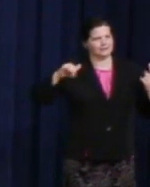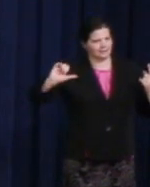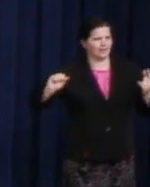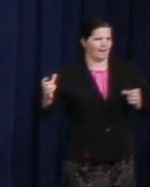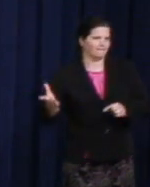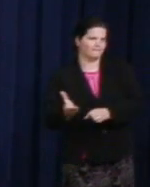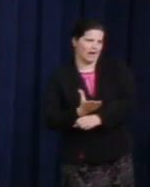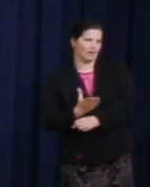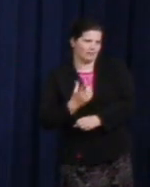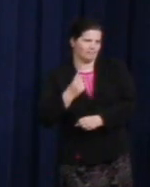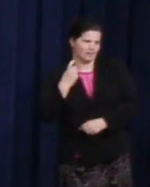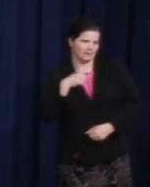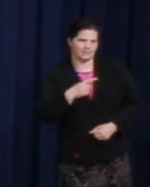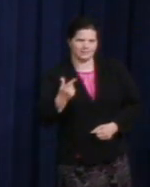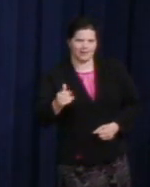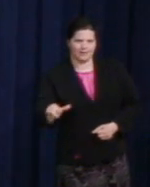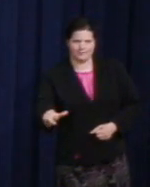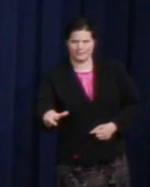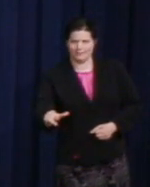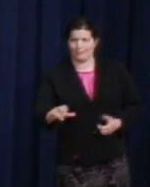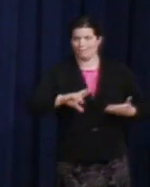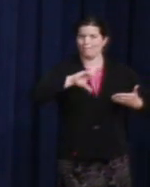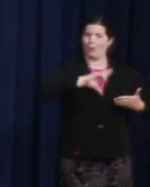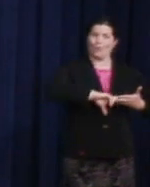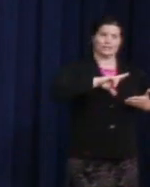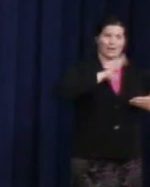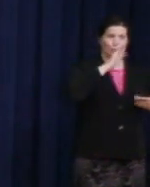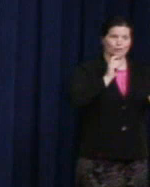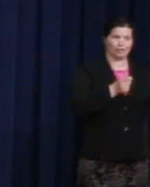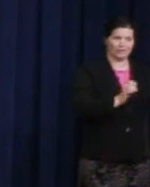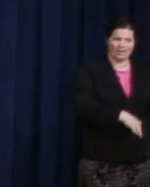Postage stamps will not change that; legislation will.